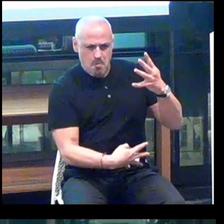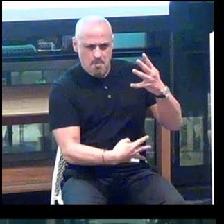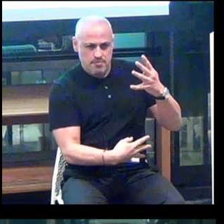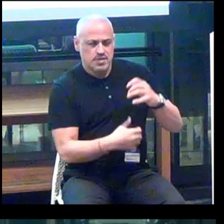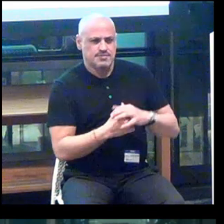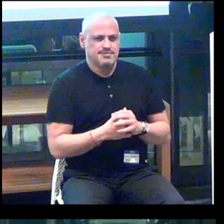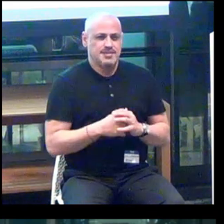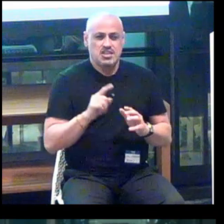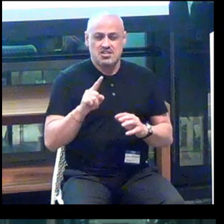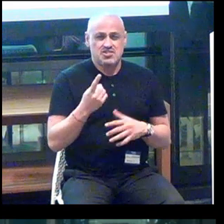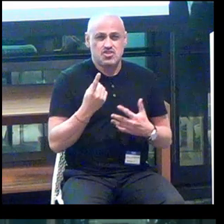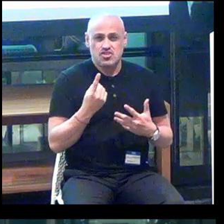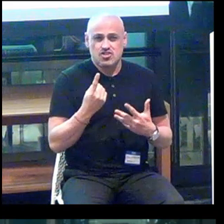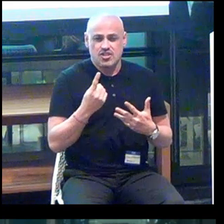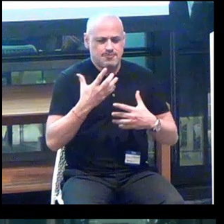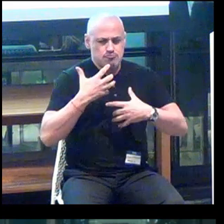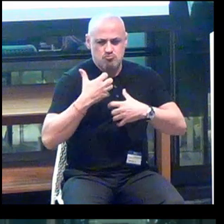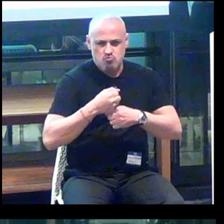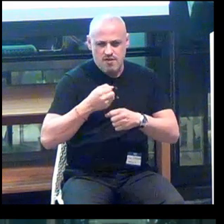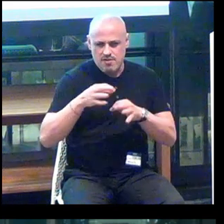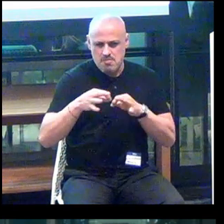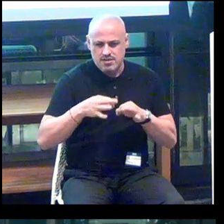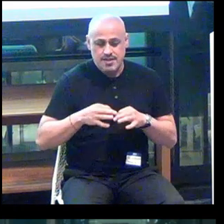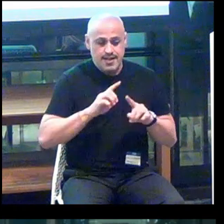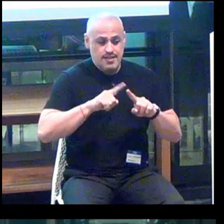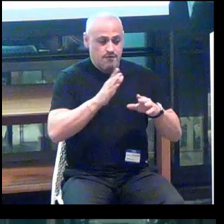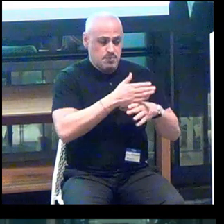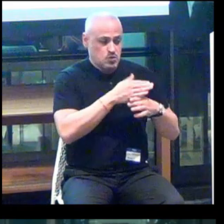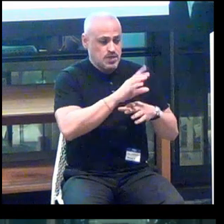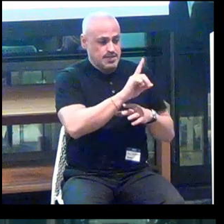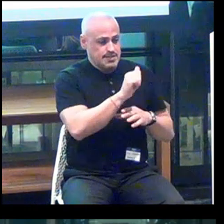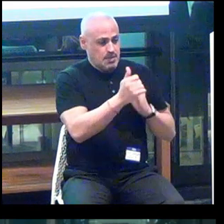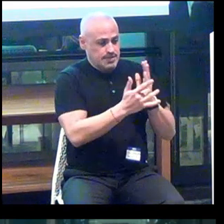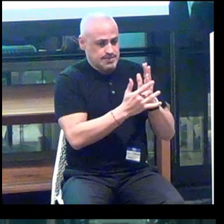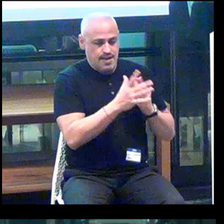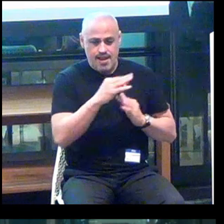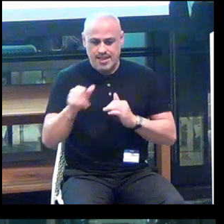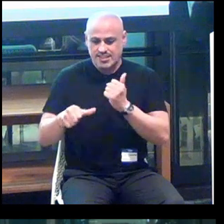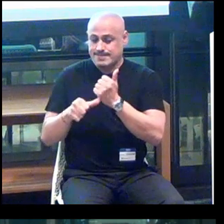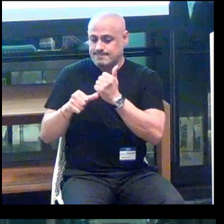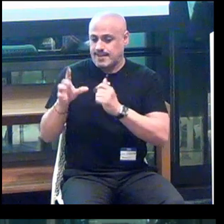You know, just to briefly say the difference between disability tech and assistive technology